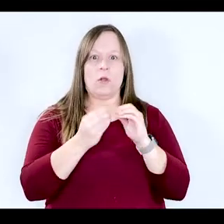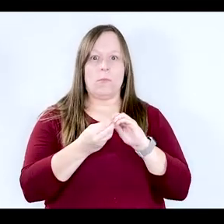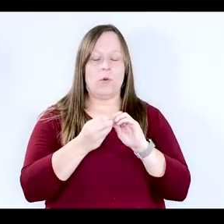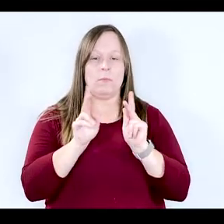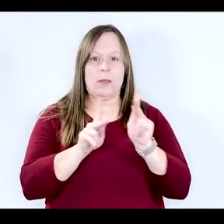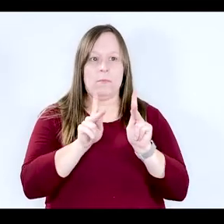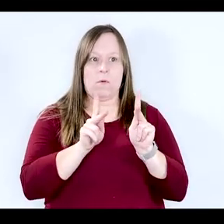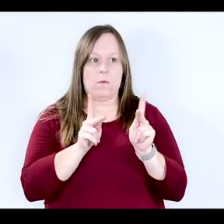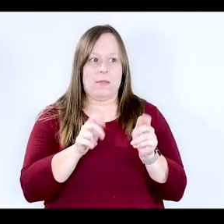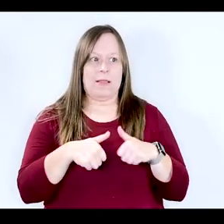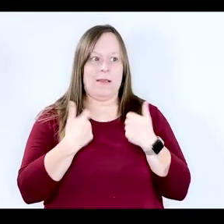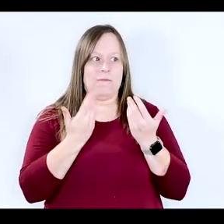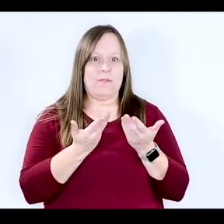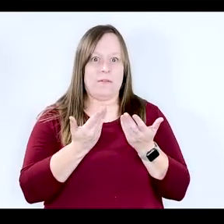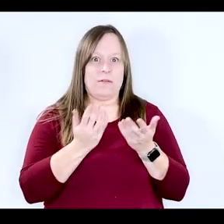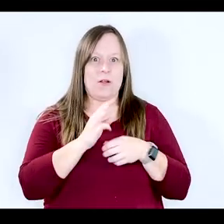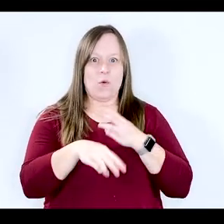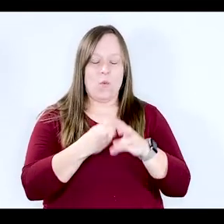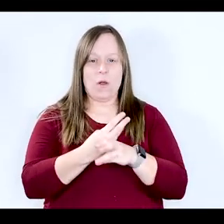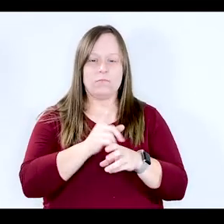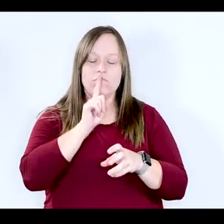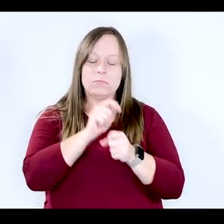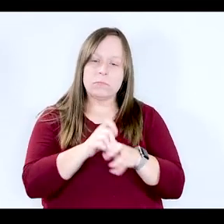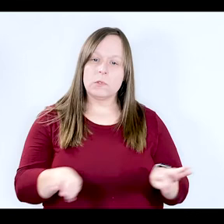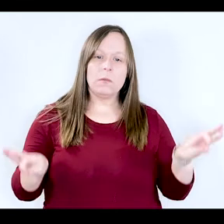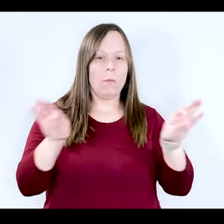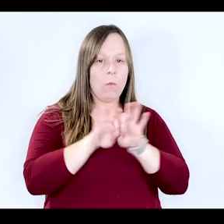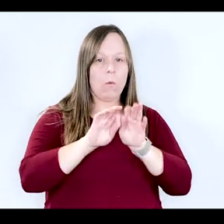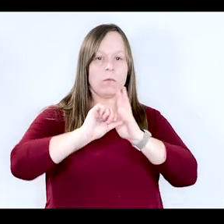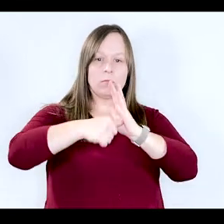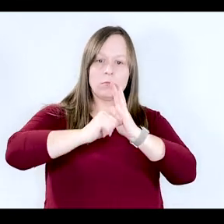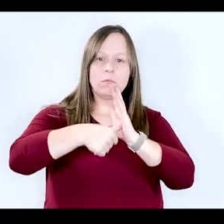group of our population that it's really imperative that we continue to kind of